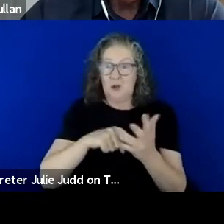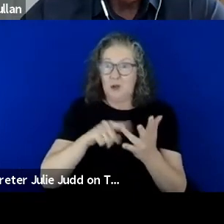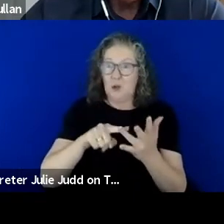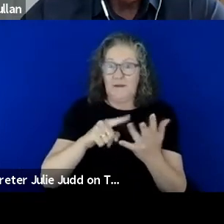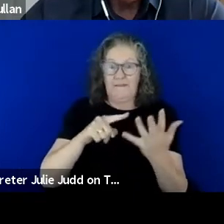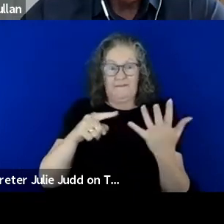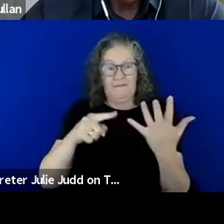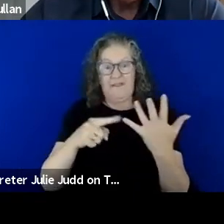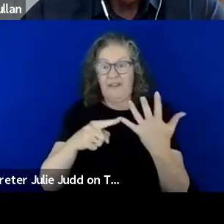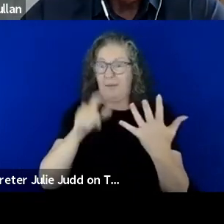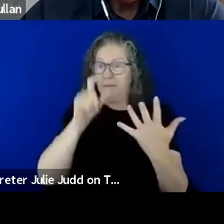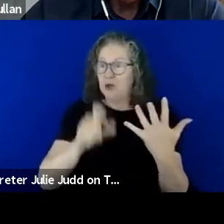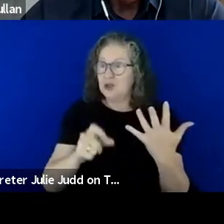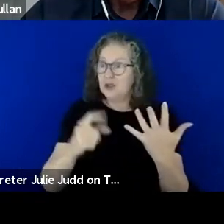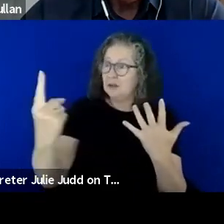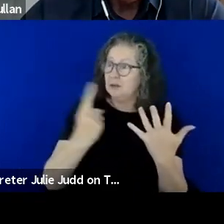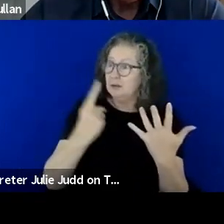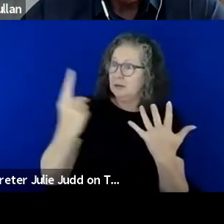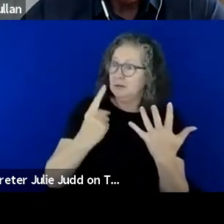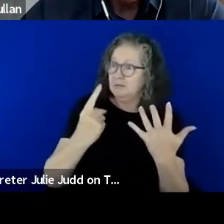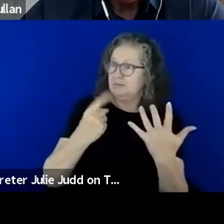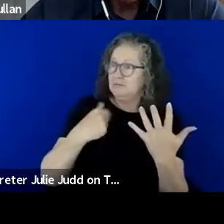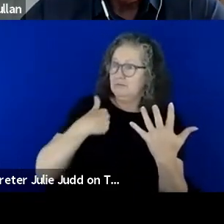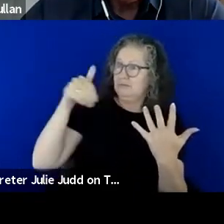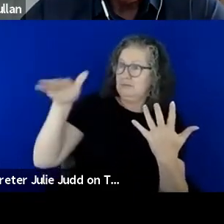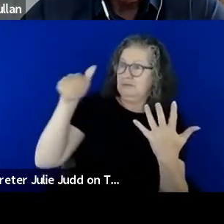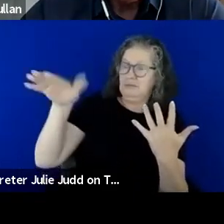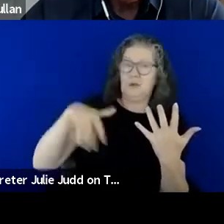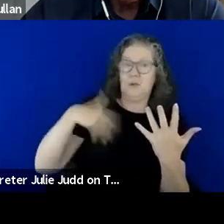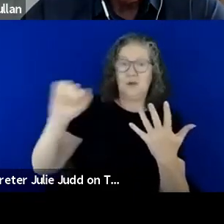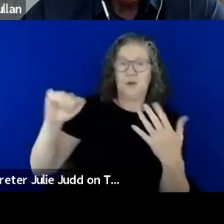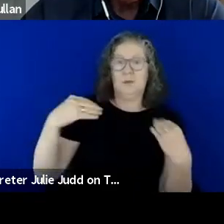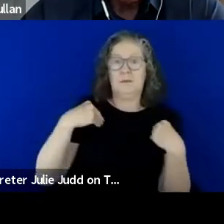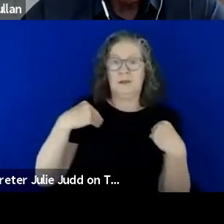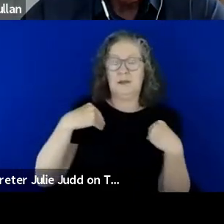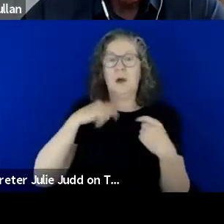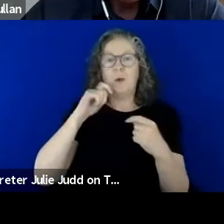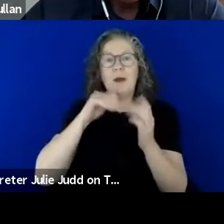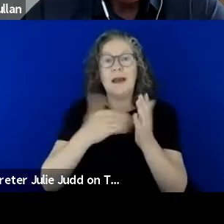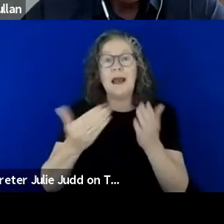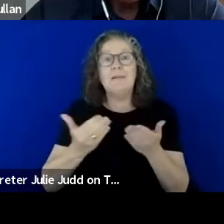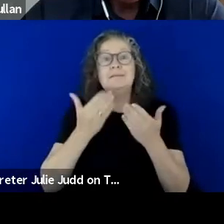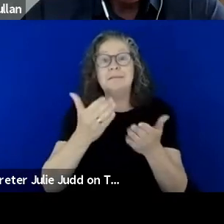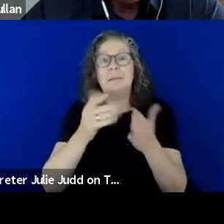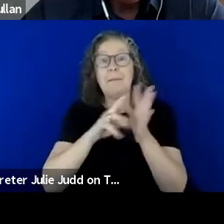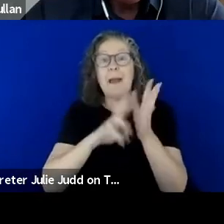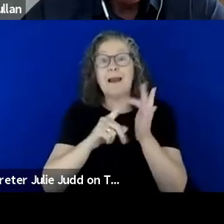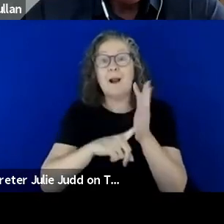i don't want your business". I will now pose some questions to the panel. I ask you to use the Q&A